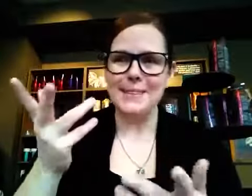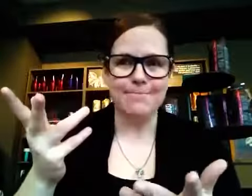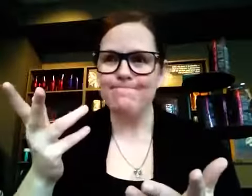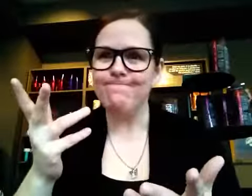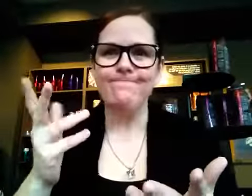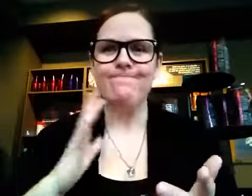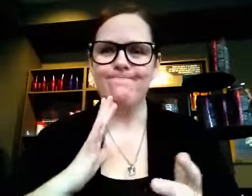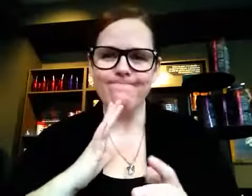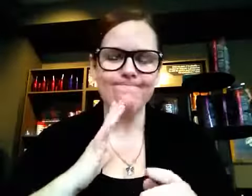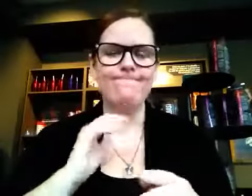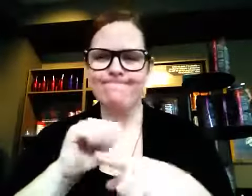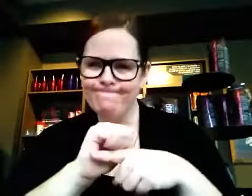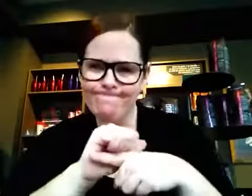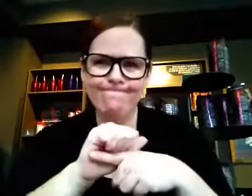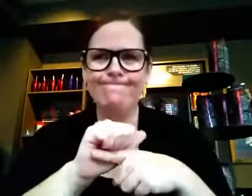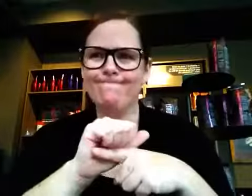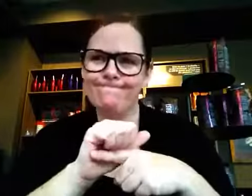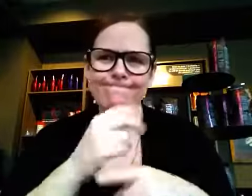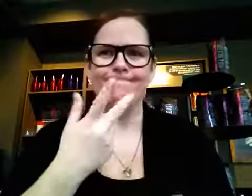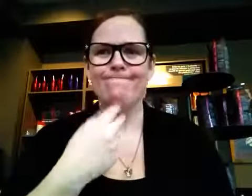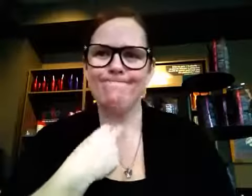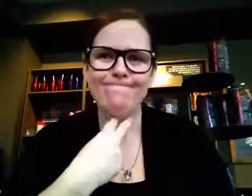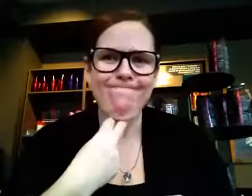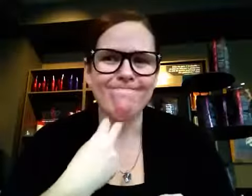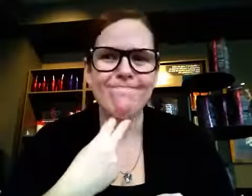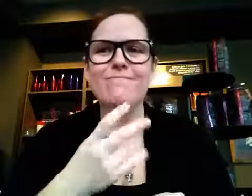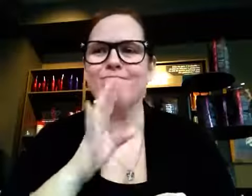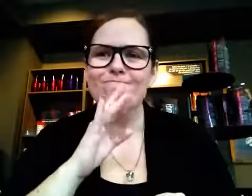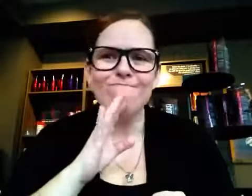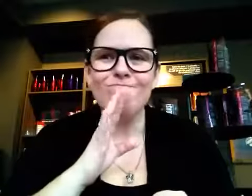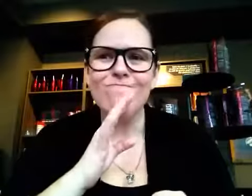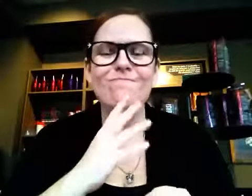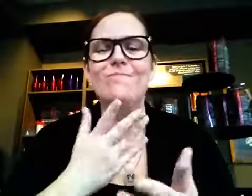Not having any other options, they accepted it, and I began speech training.